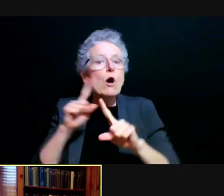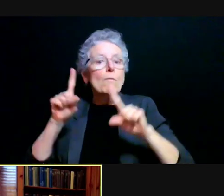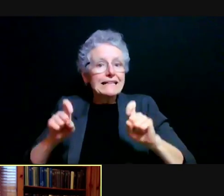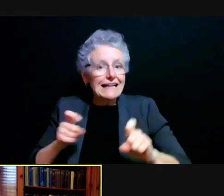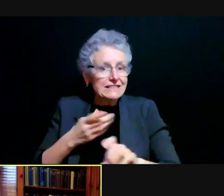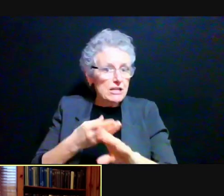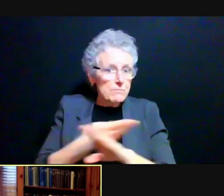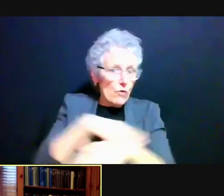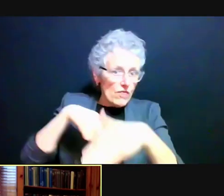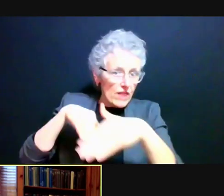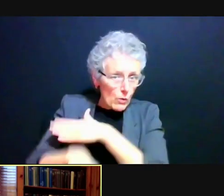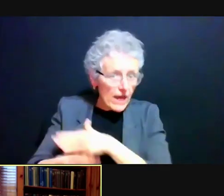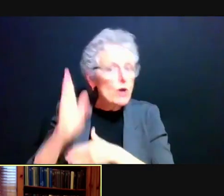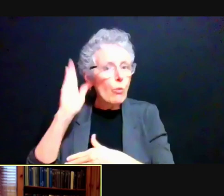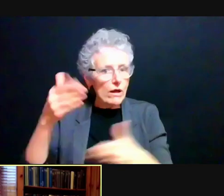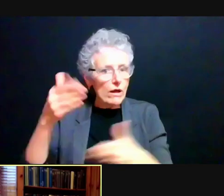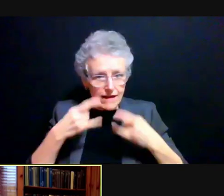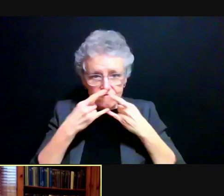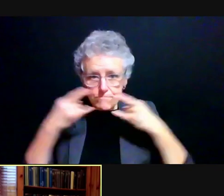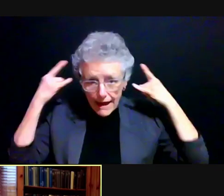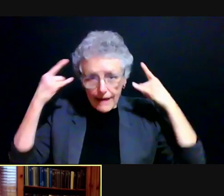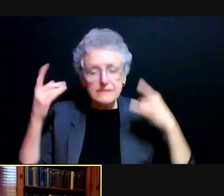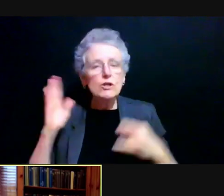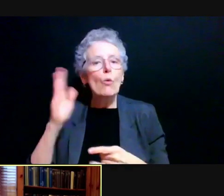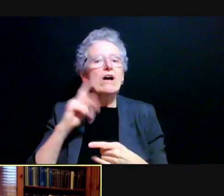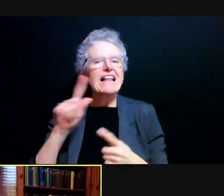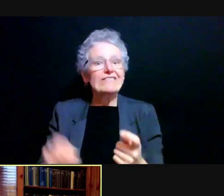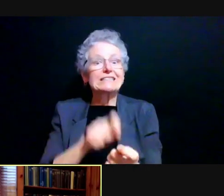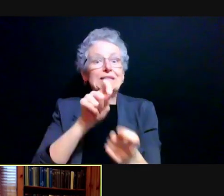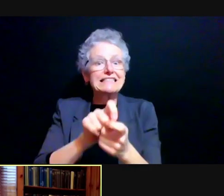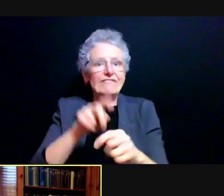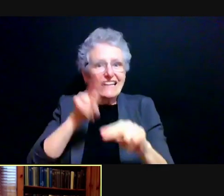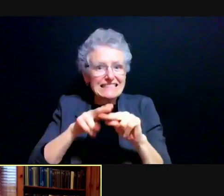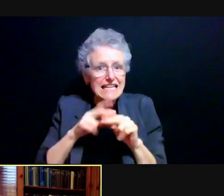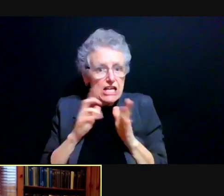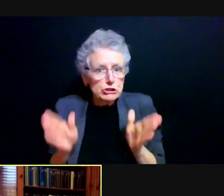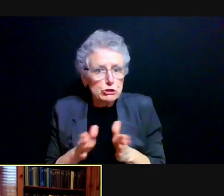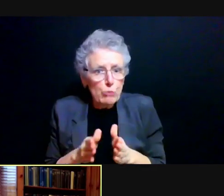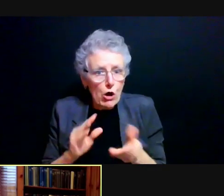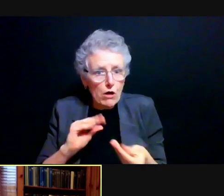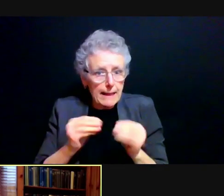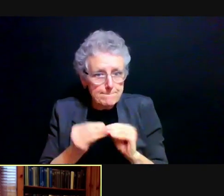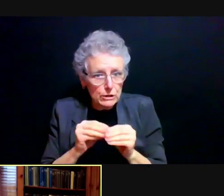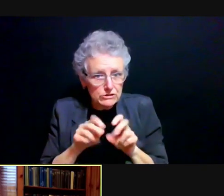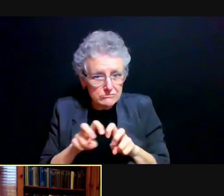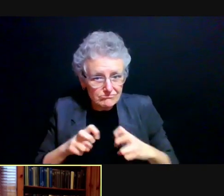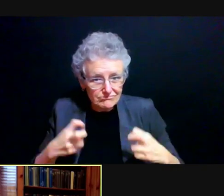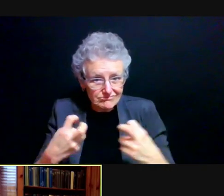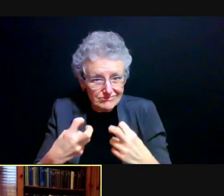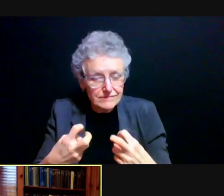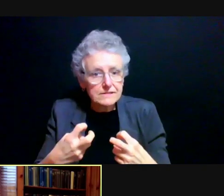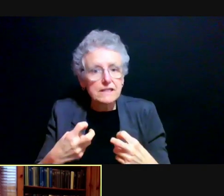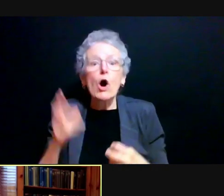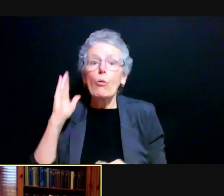They'll wear masks, they'll sit in assigned seats and small groups and there'll be outdoors. And we think that's probably going to end up being safer